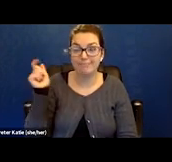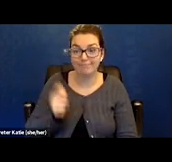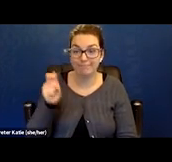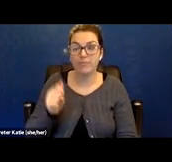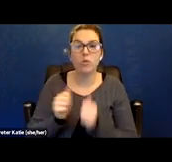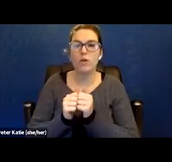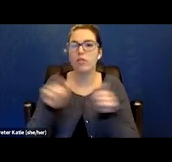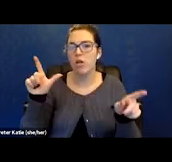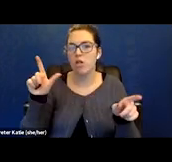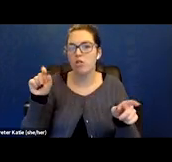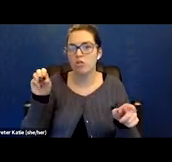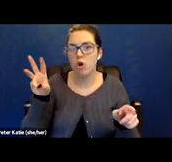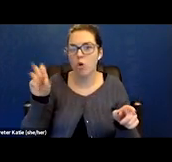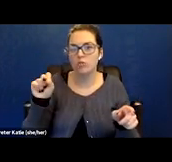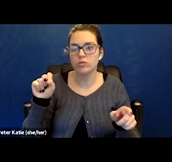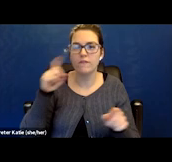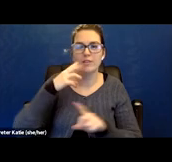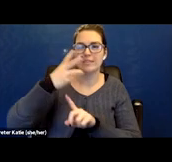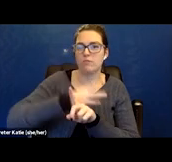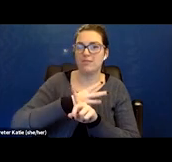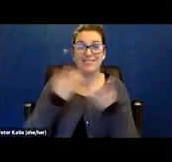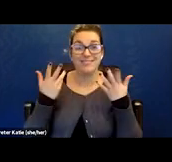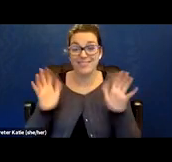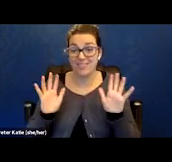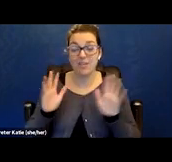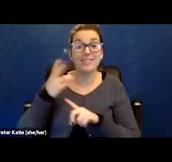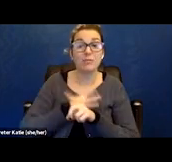short-term disability ended and they terminated me